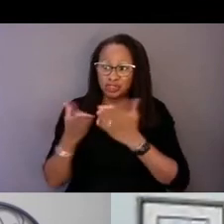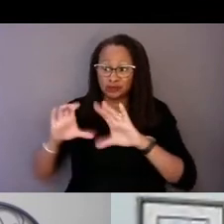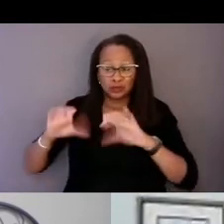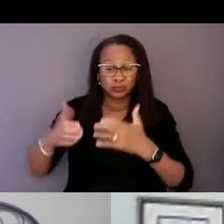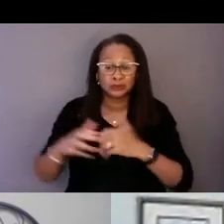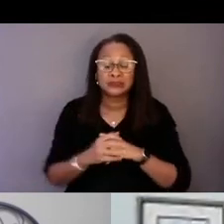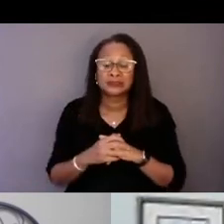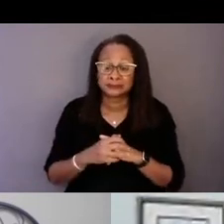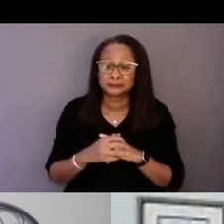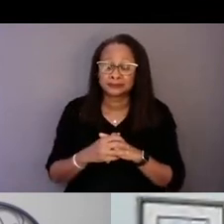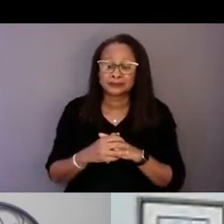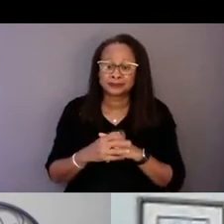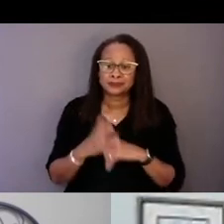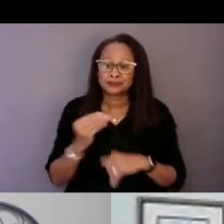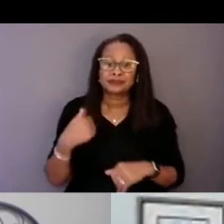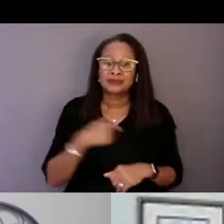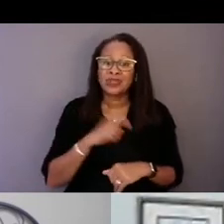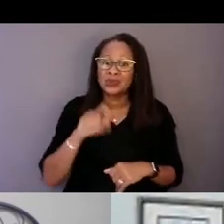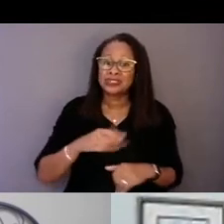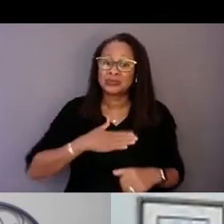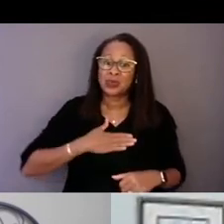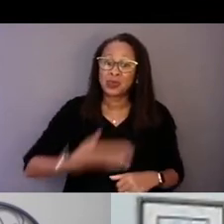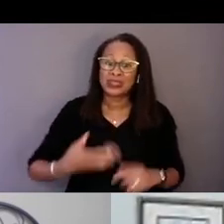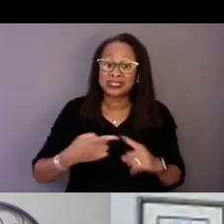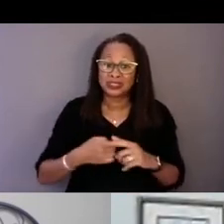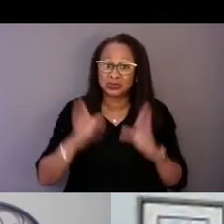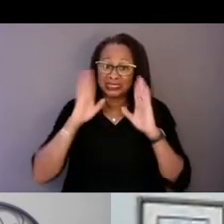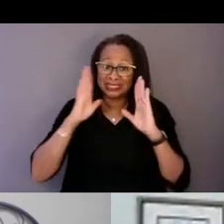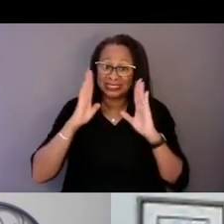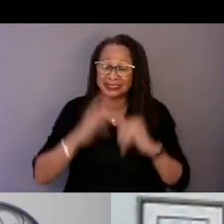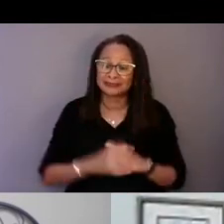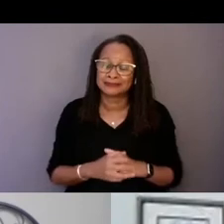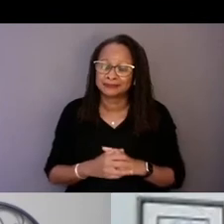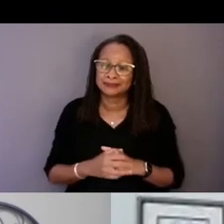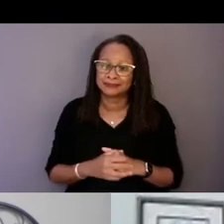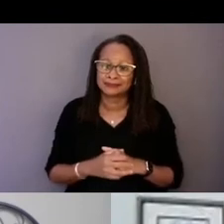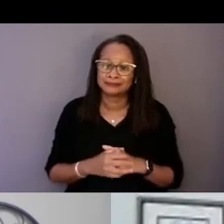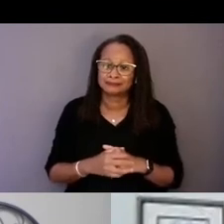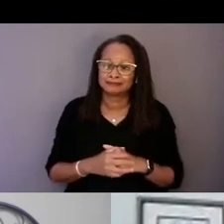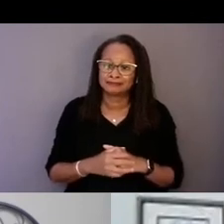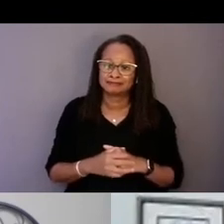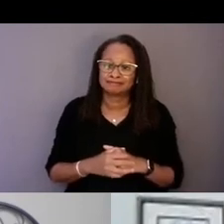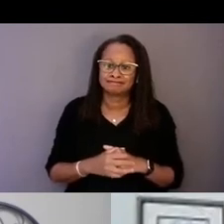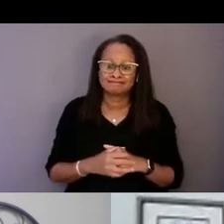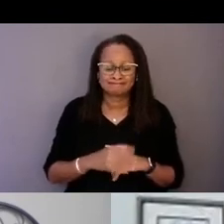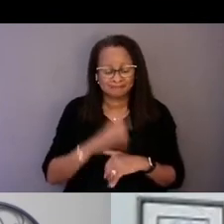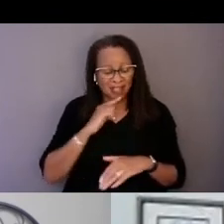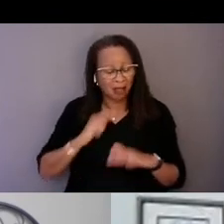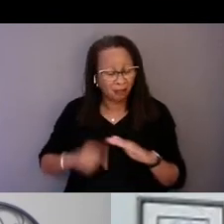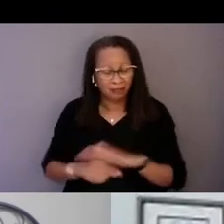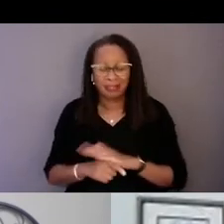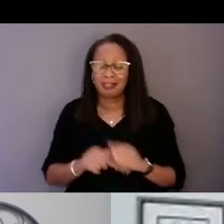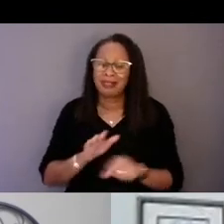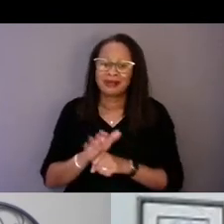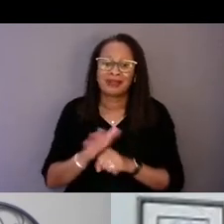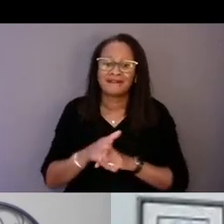and we have to be willing to listen, be humble enough to let people call us out.